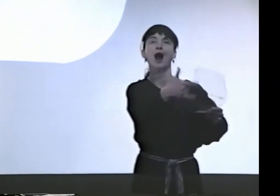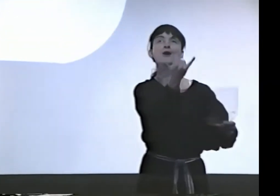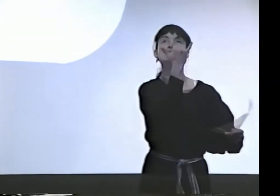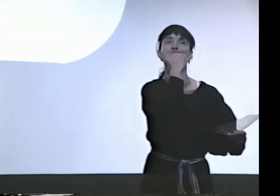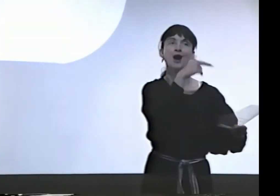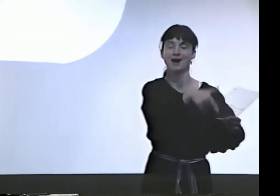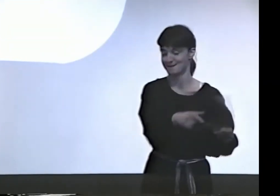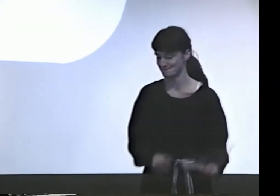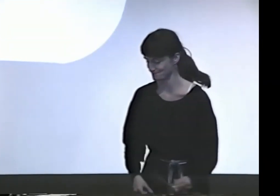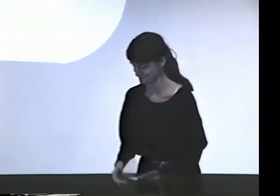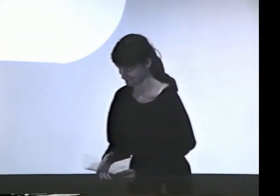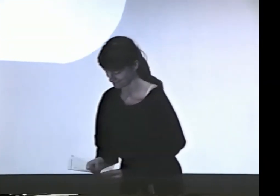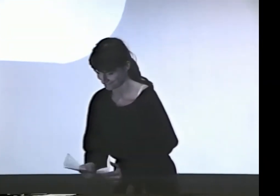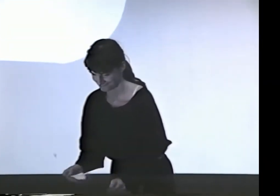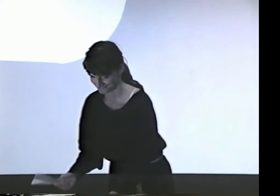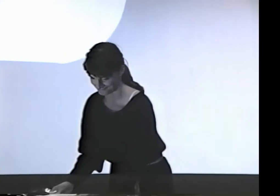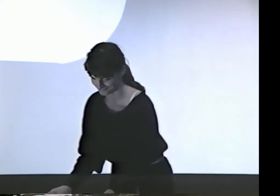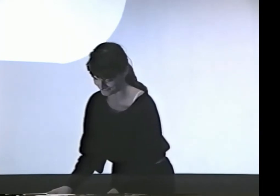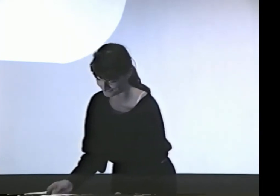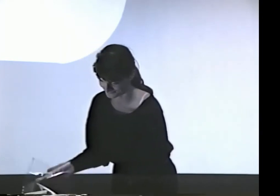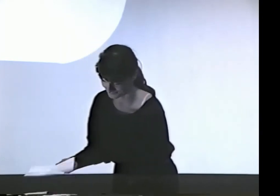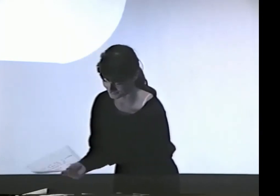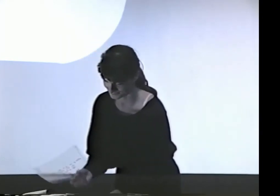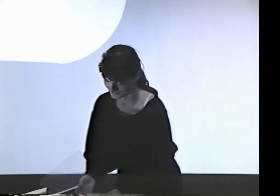THIS IS WRONG. DEFINITELY WRONG.